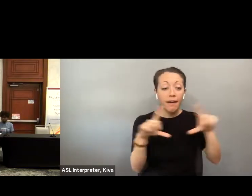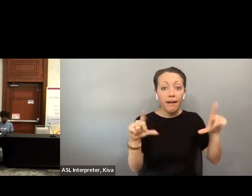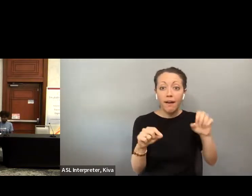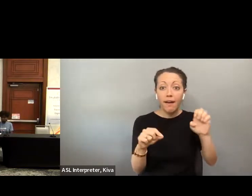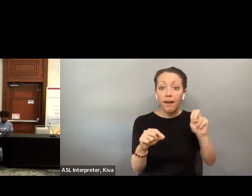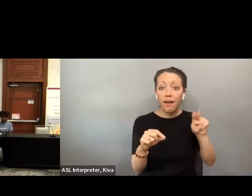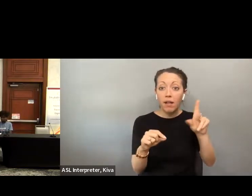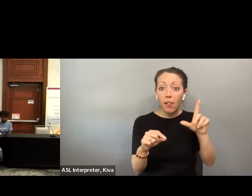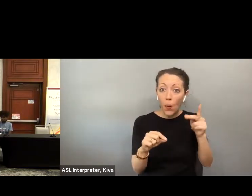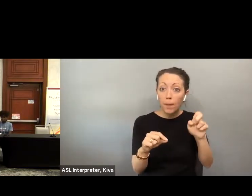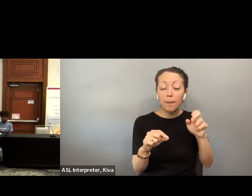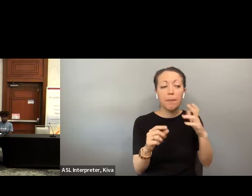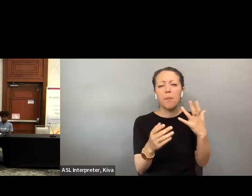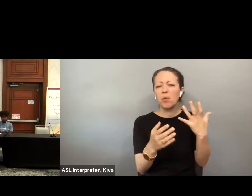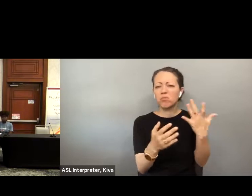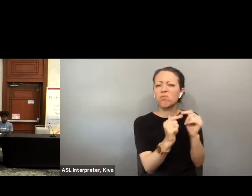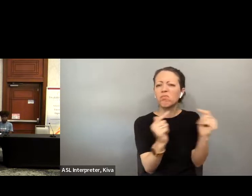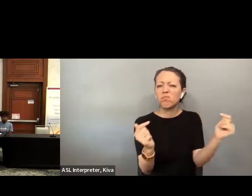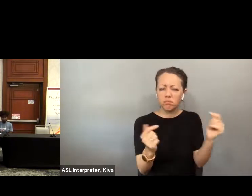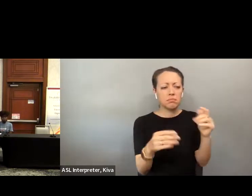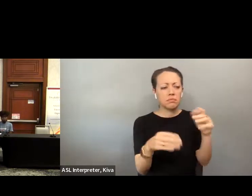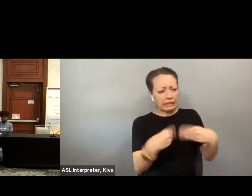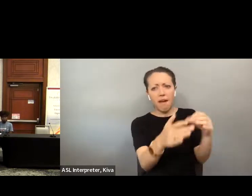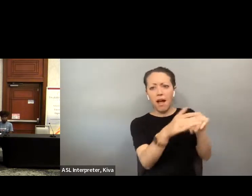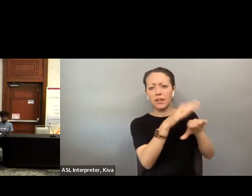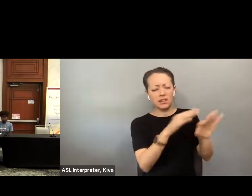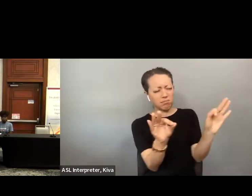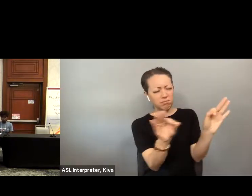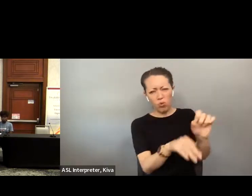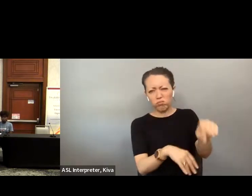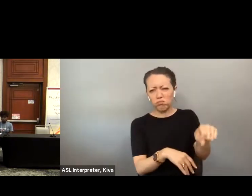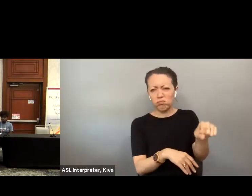capability